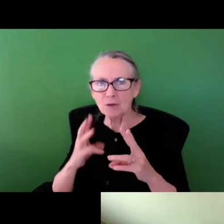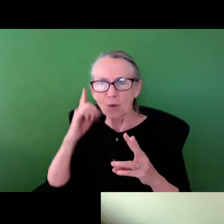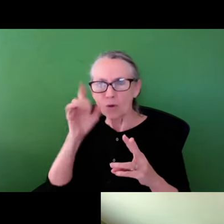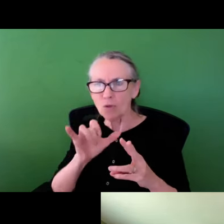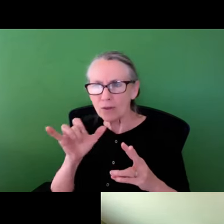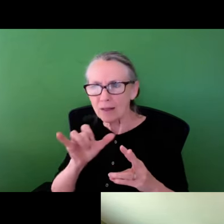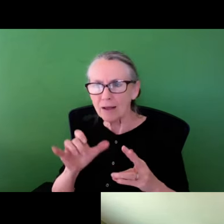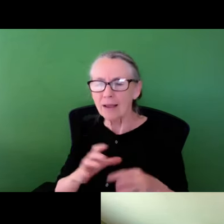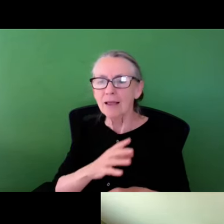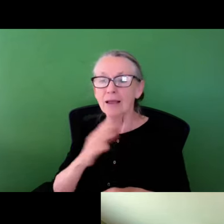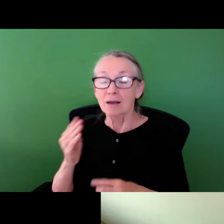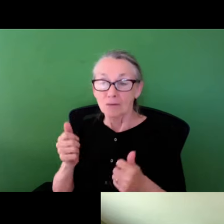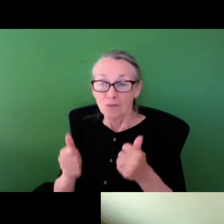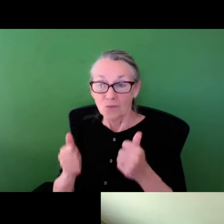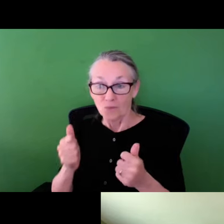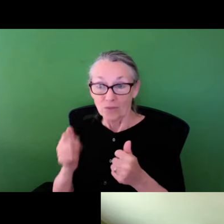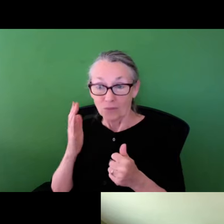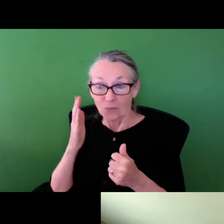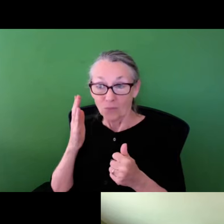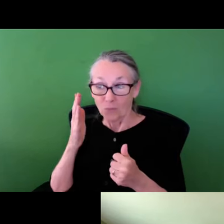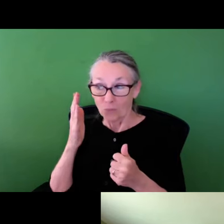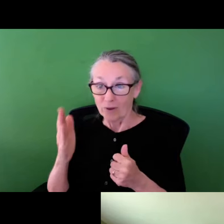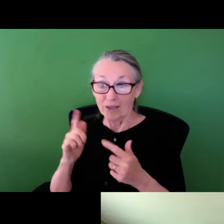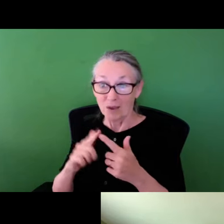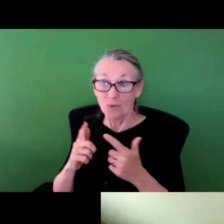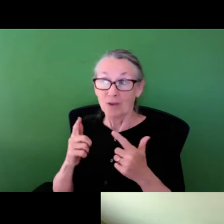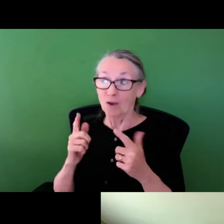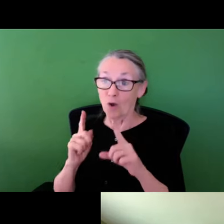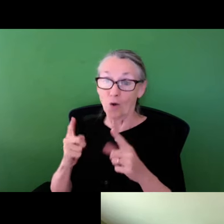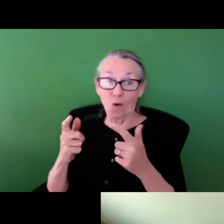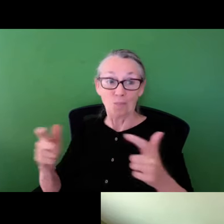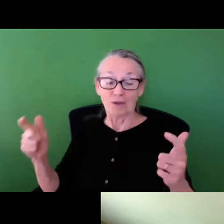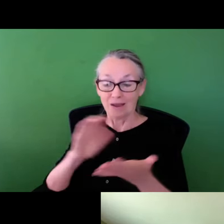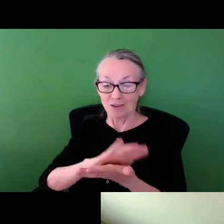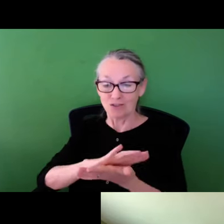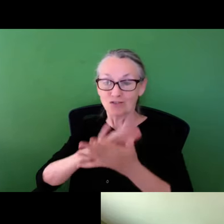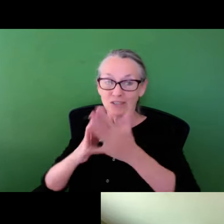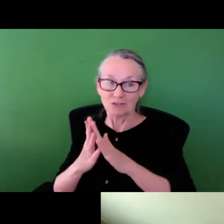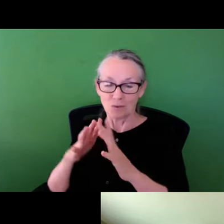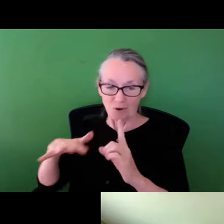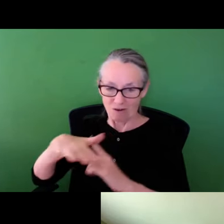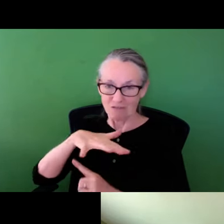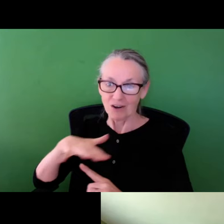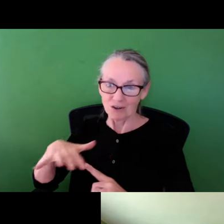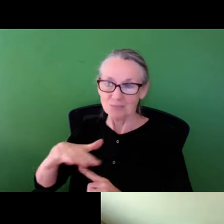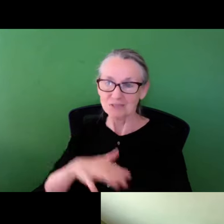out both what these climate scenarios look like as well as whether or not we will actually be able to go big and completely